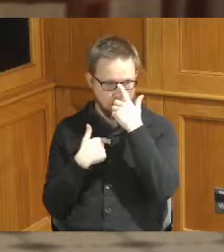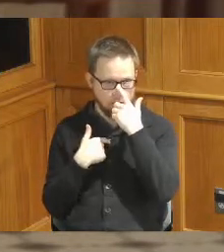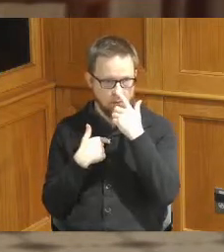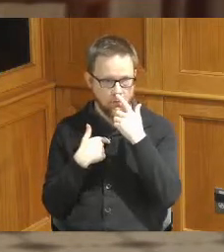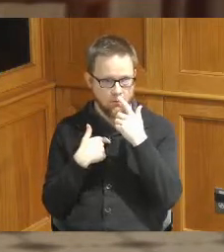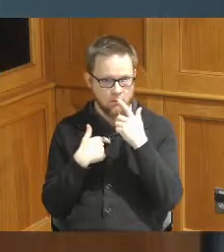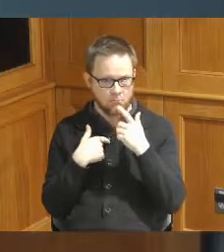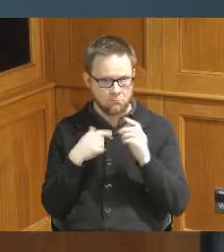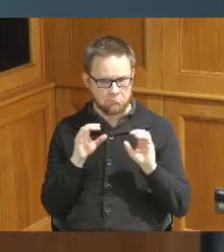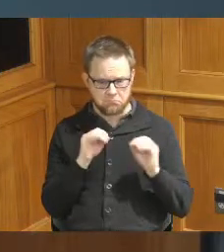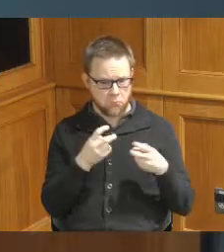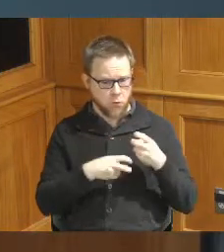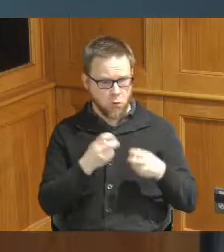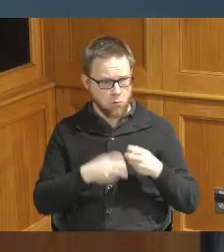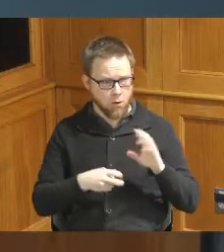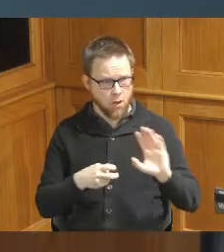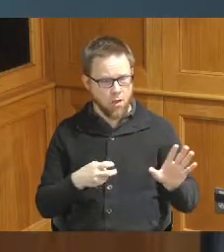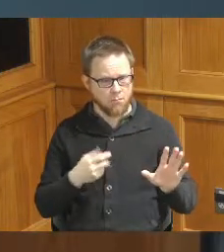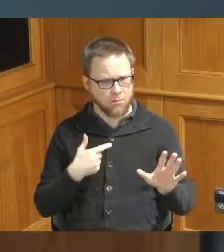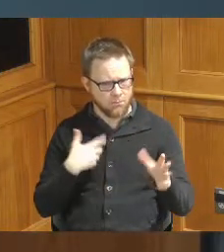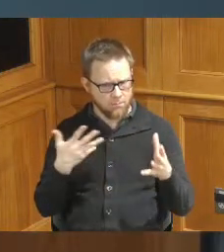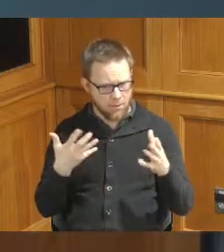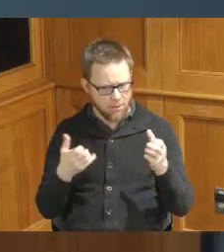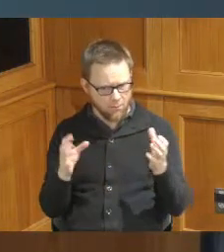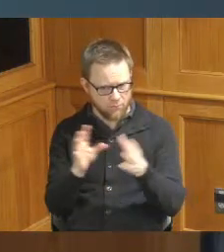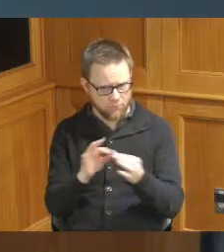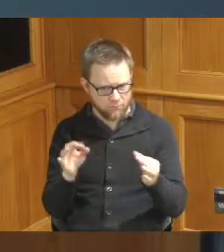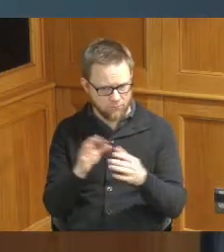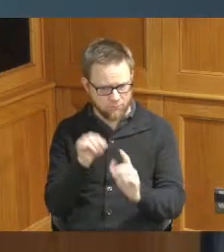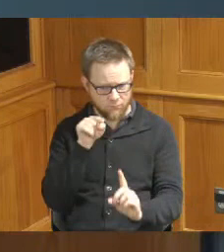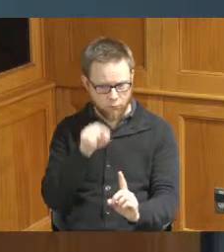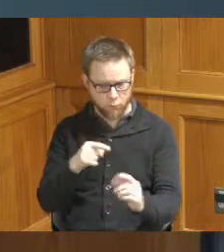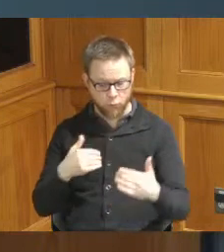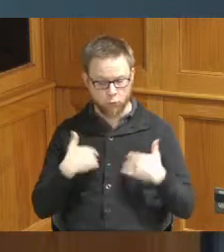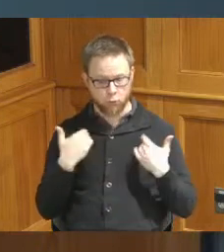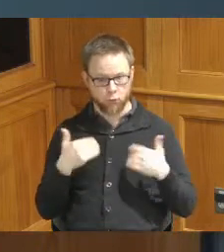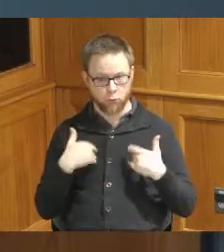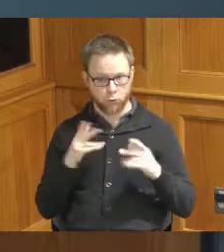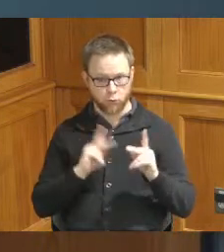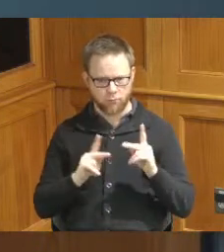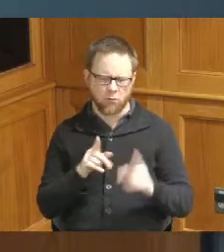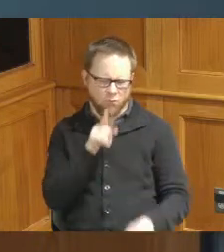I'd have a problem with that but what I want to say about the youth and all these Brands let me